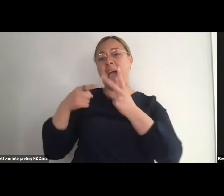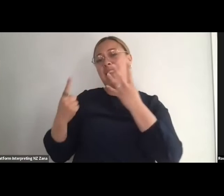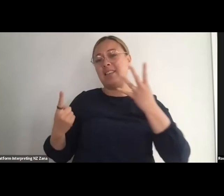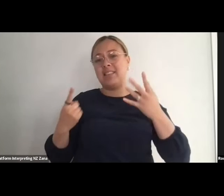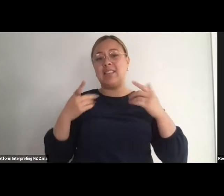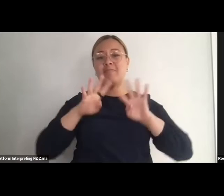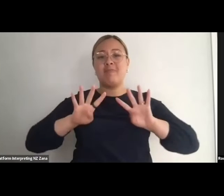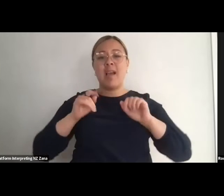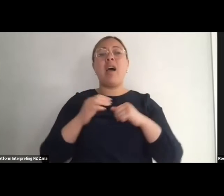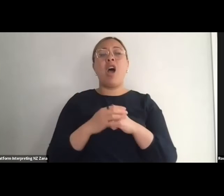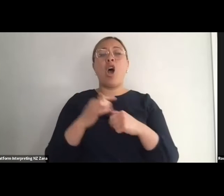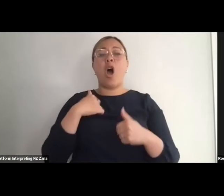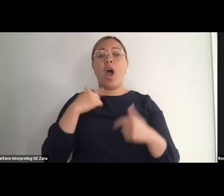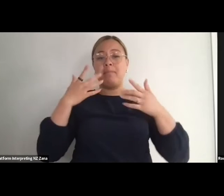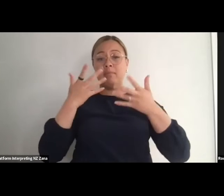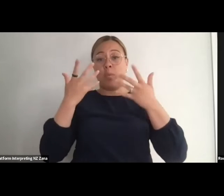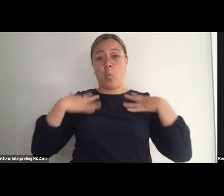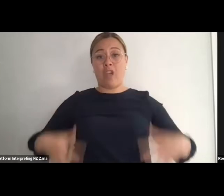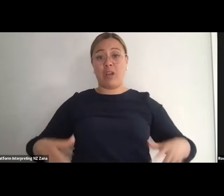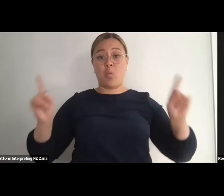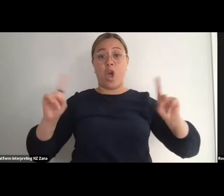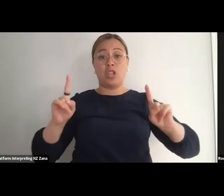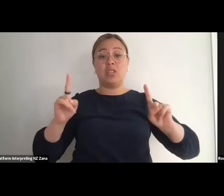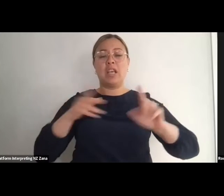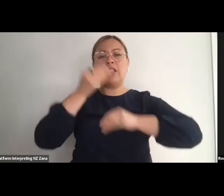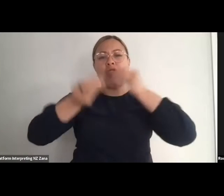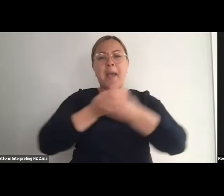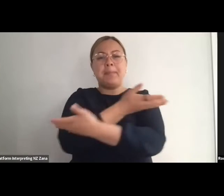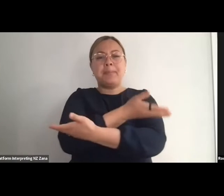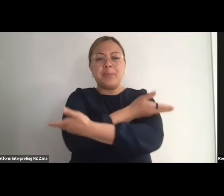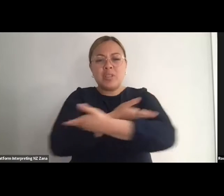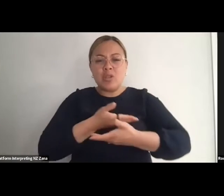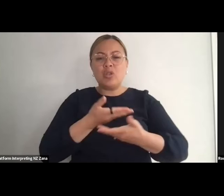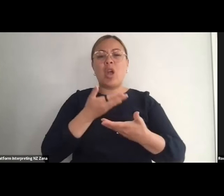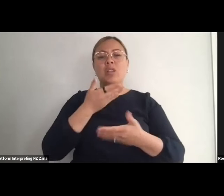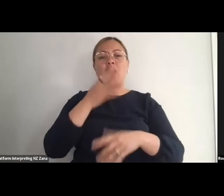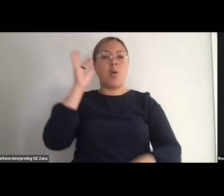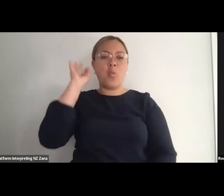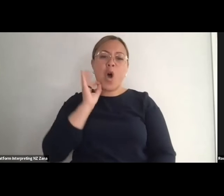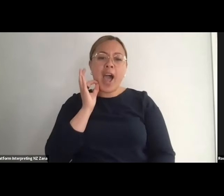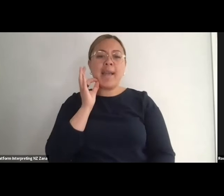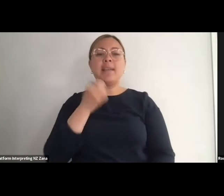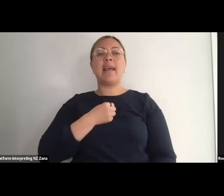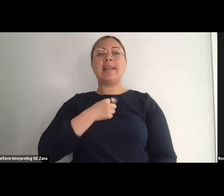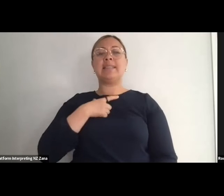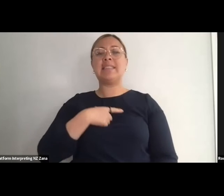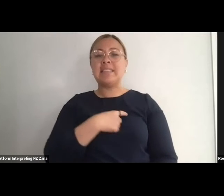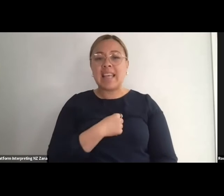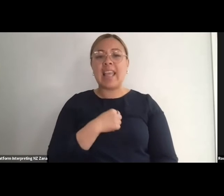hanging around my neck, a greenstone tiki, and I have my hair tied back, my curly brown hair,